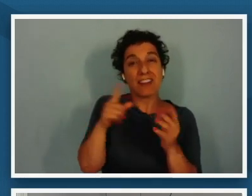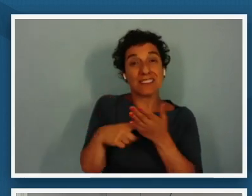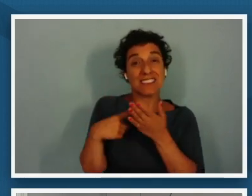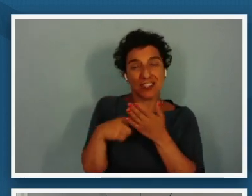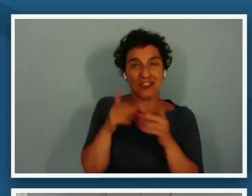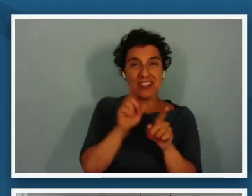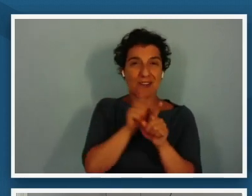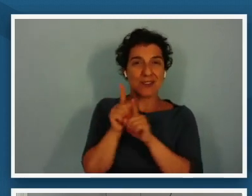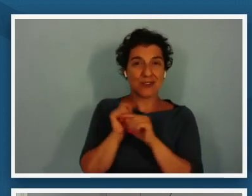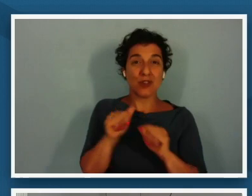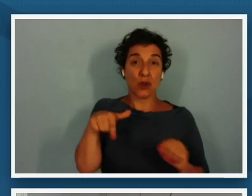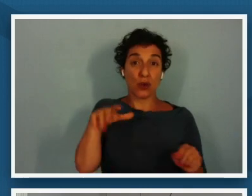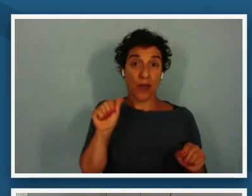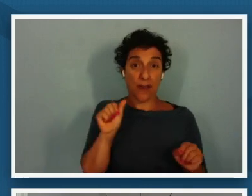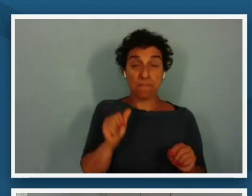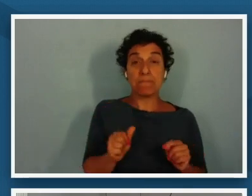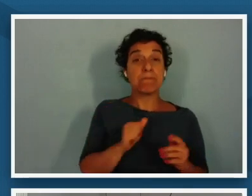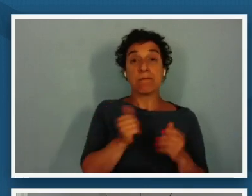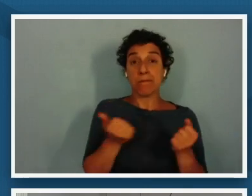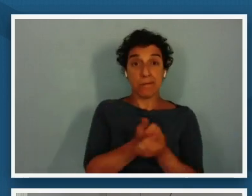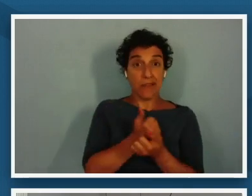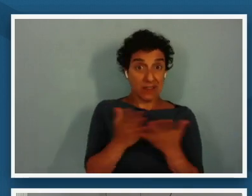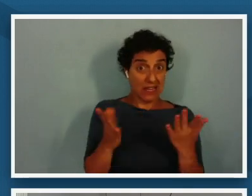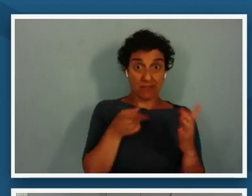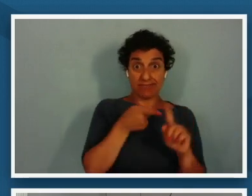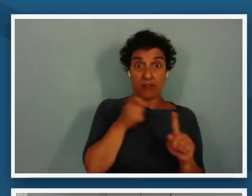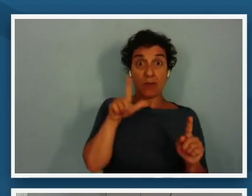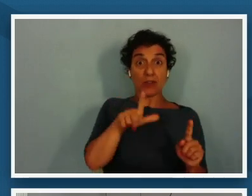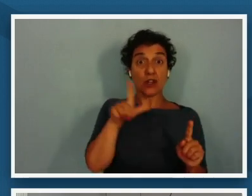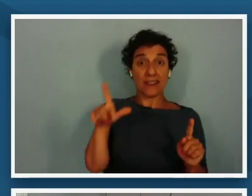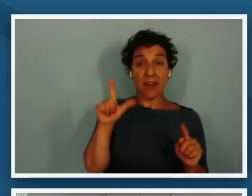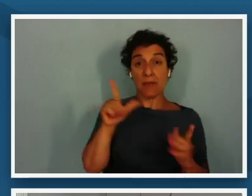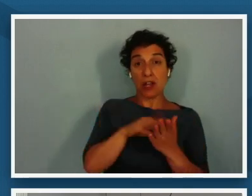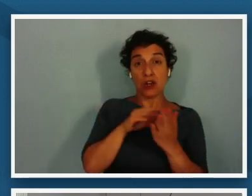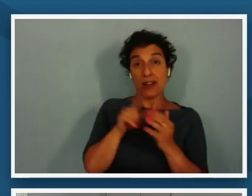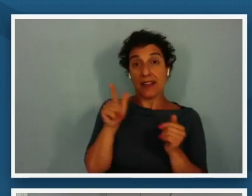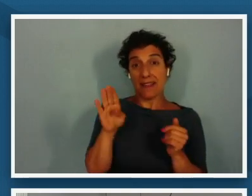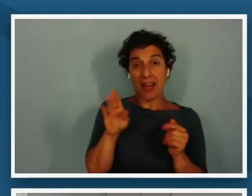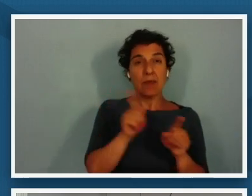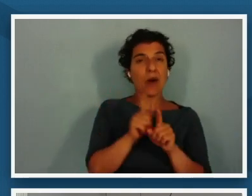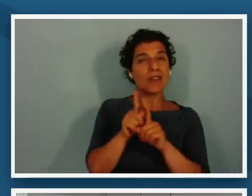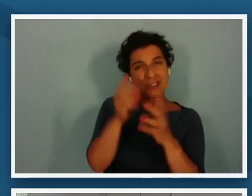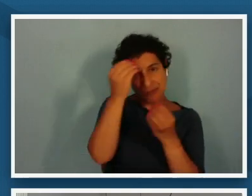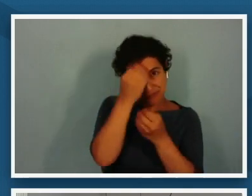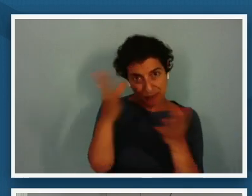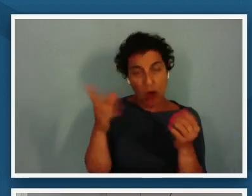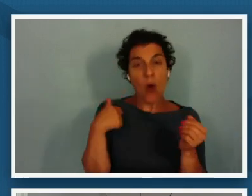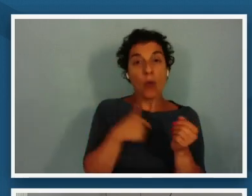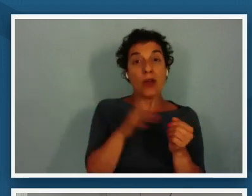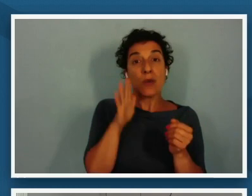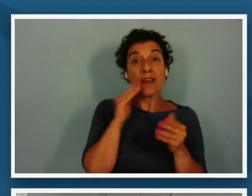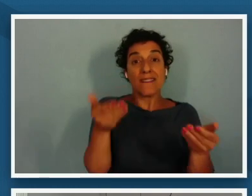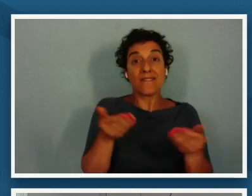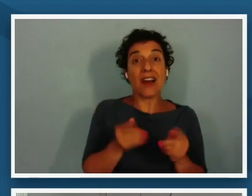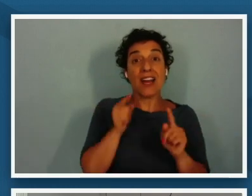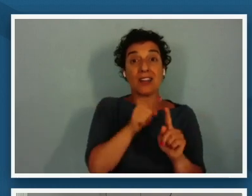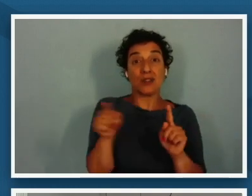all the contents of this are in the learning lab and just as a note for everyone we are going to be inviting you